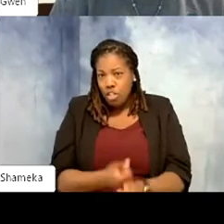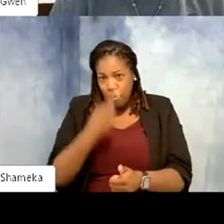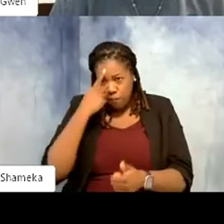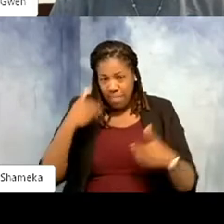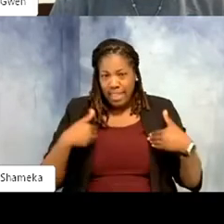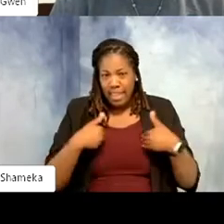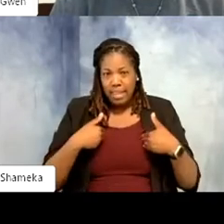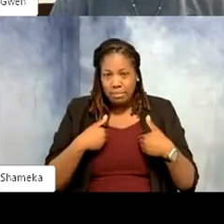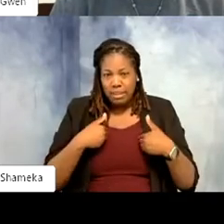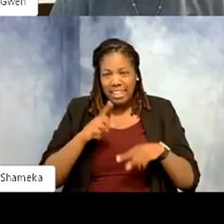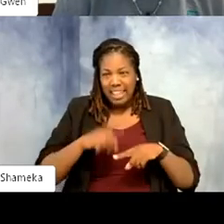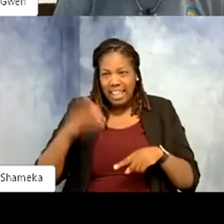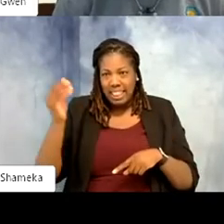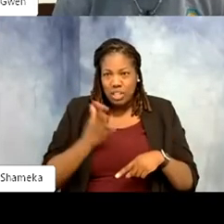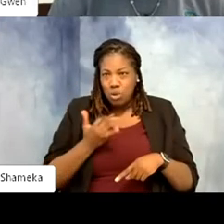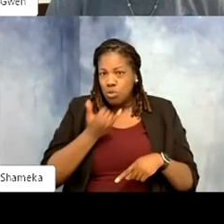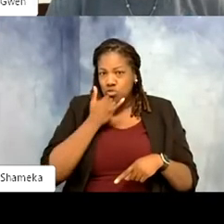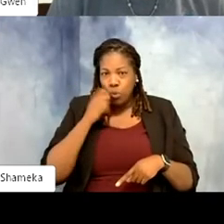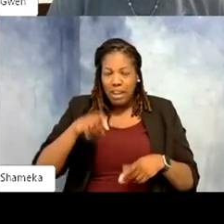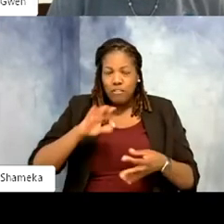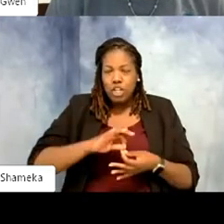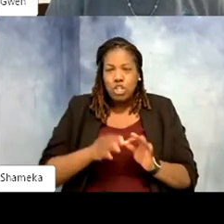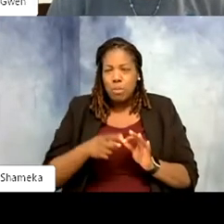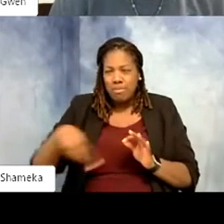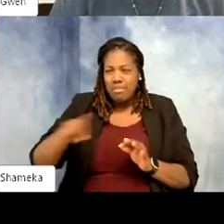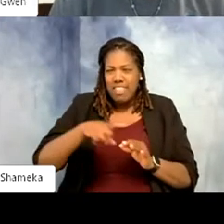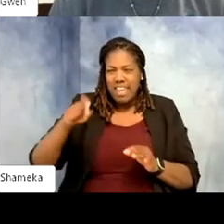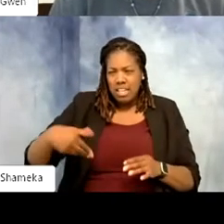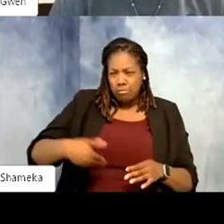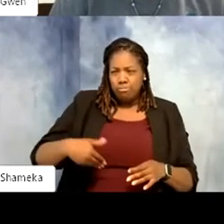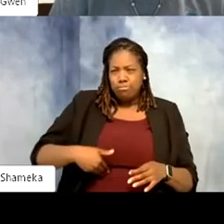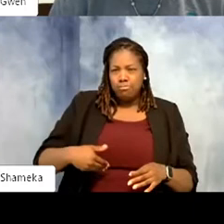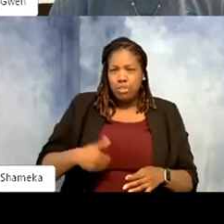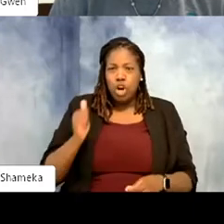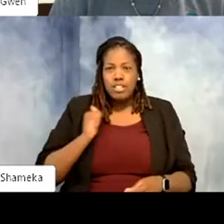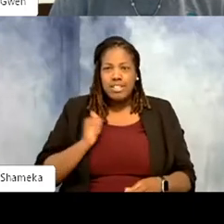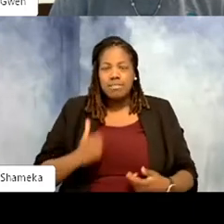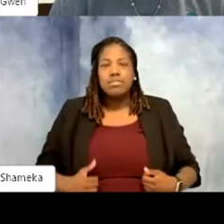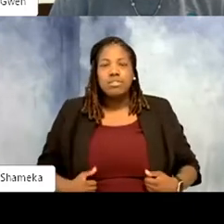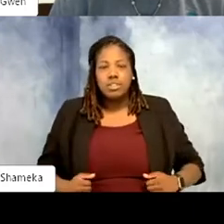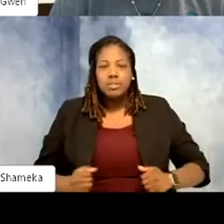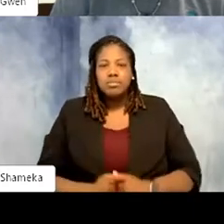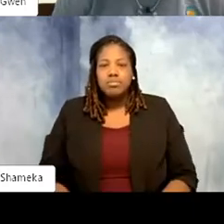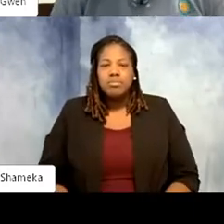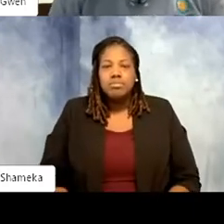talk to us. So we have to interpret their needs and go um work for them right? >>Gwen: yes.